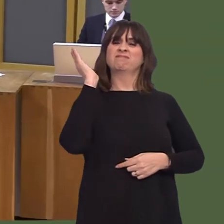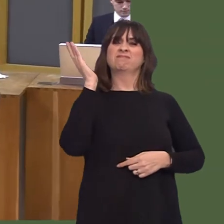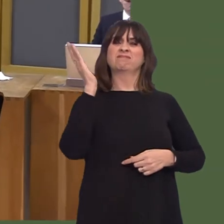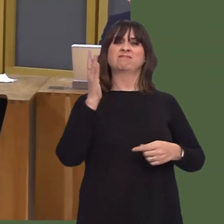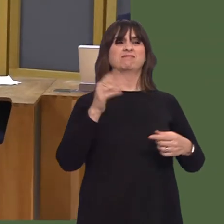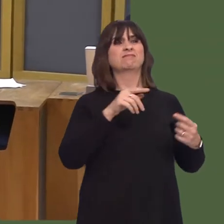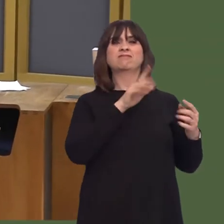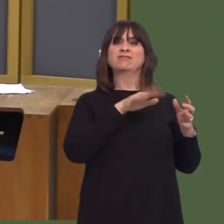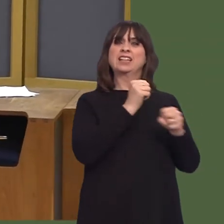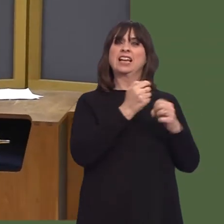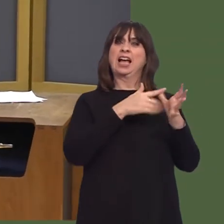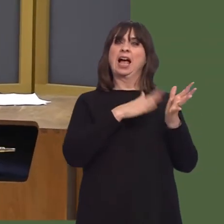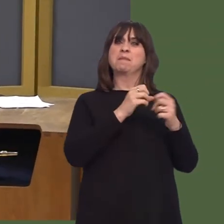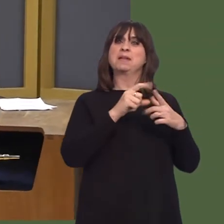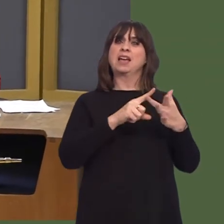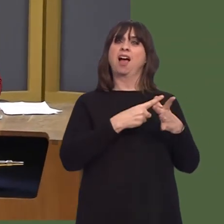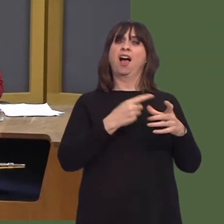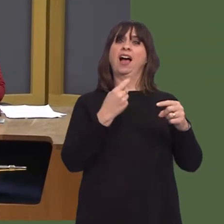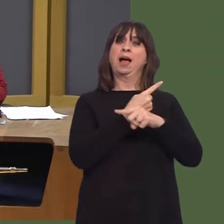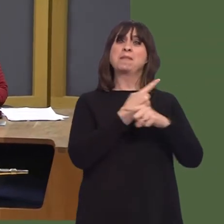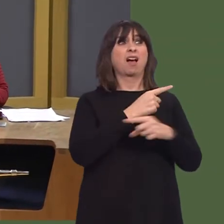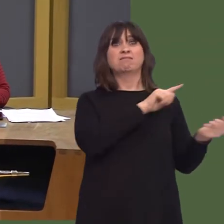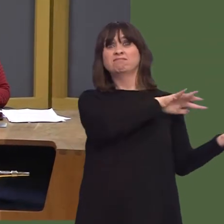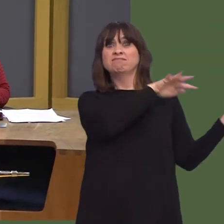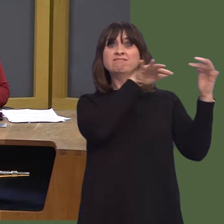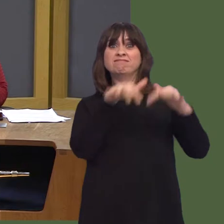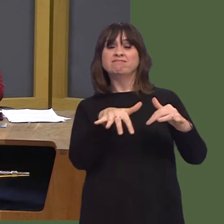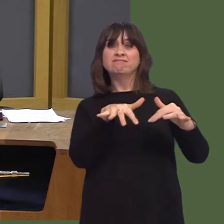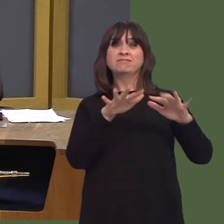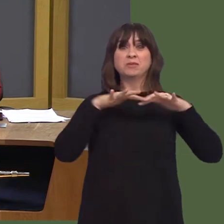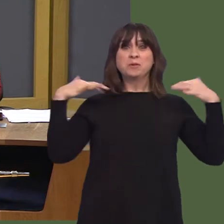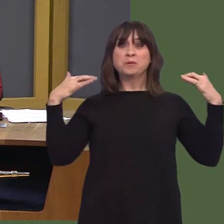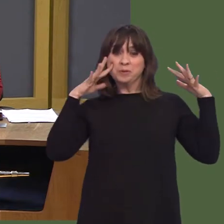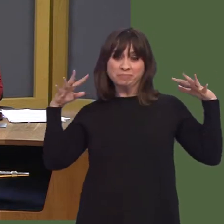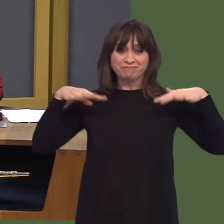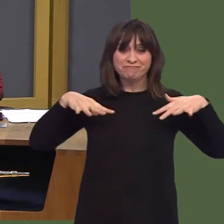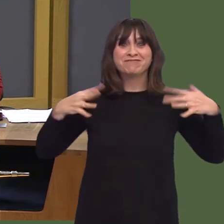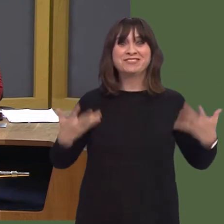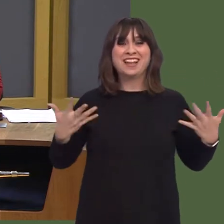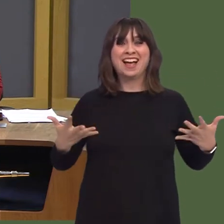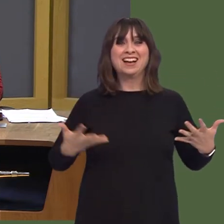Does the Welsh Government intend to ban wild animals in circuses in Wales? OAQ51560 Carwyn Jones AM: During business questions